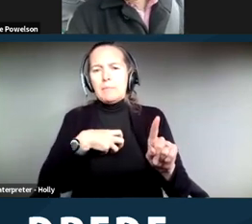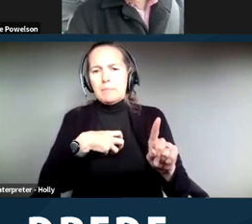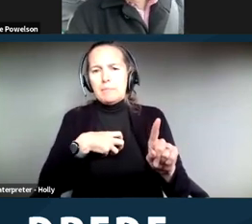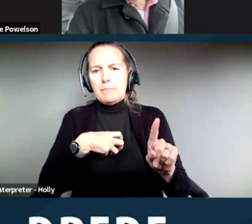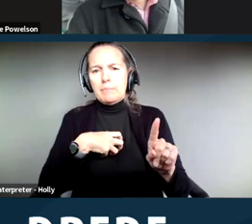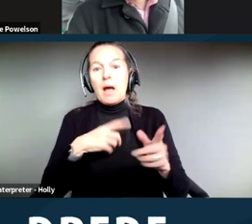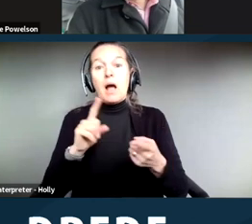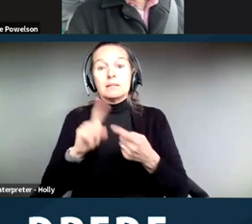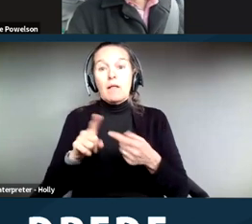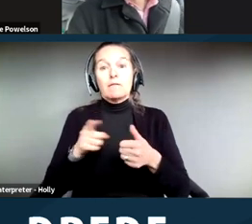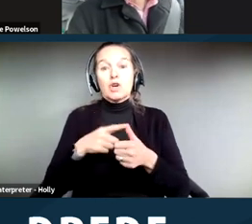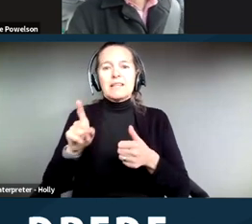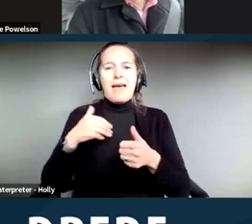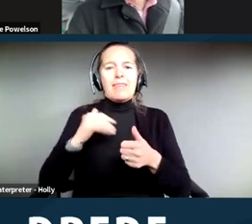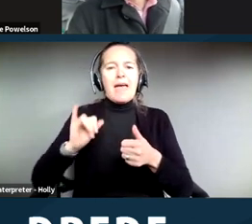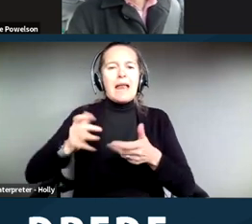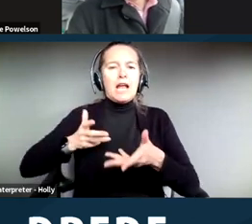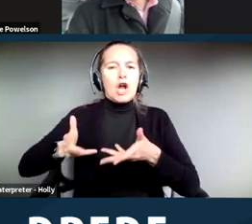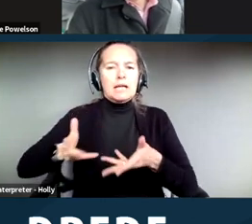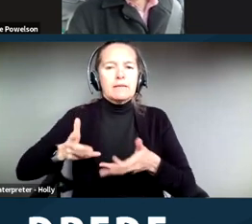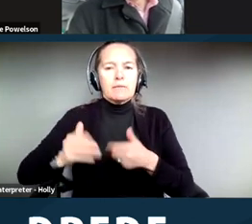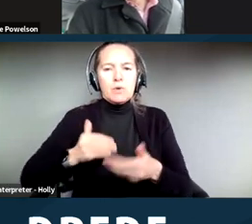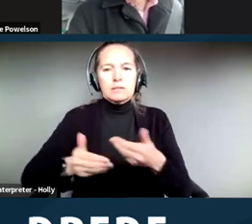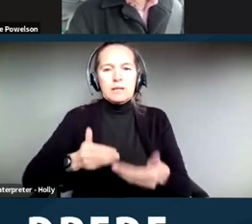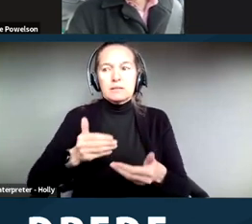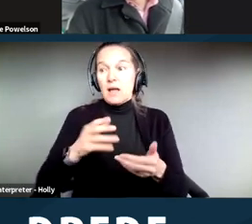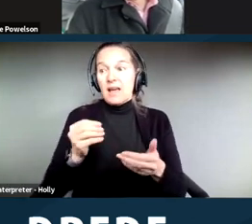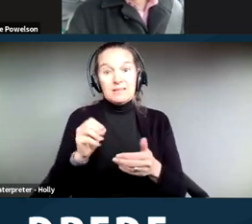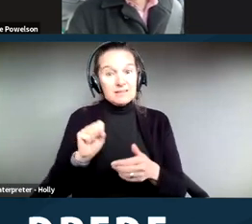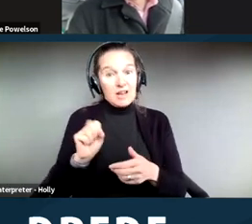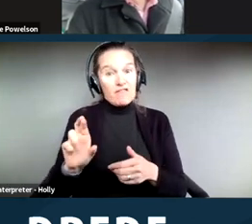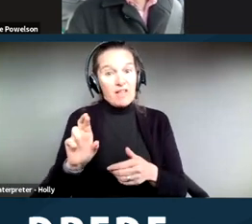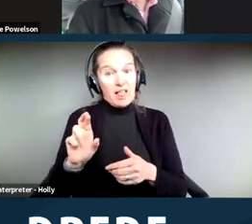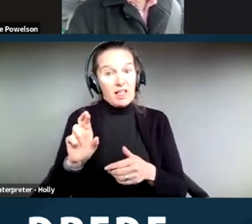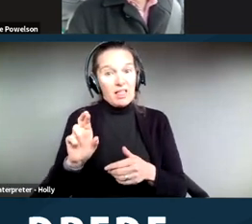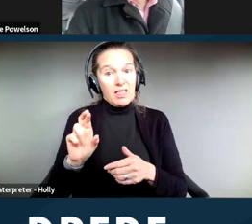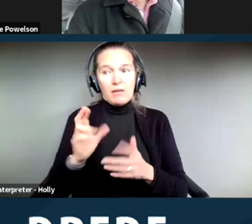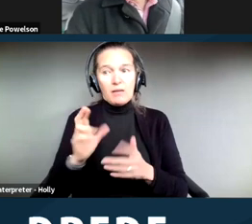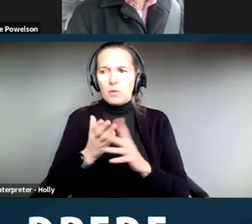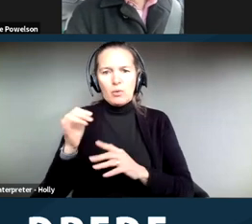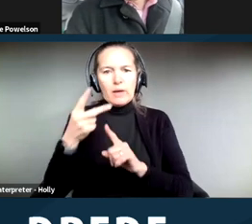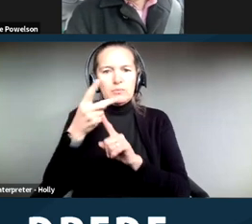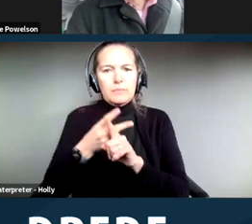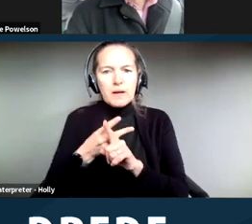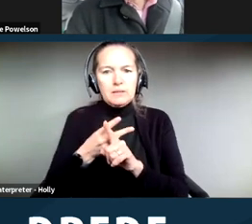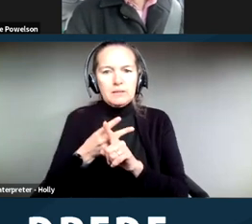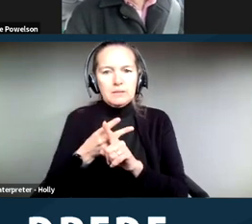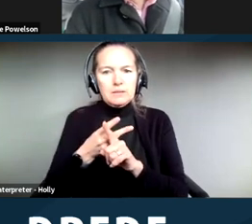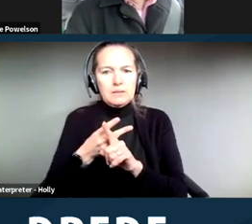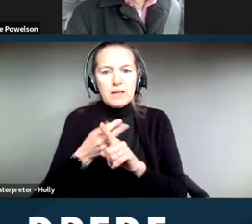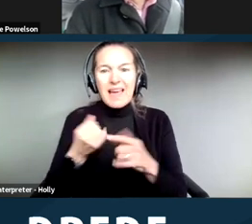and the City of San Rafael had basically a two‑month procedure, and now it's been almost, oh,